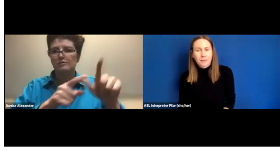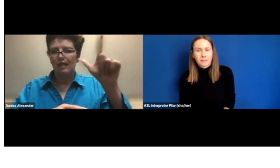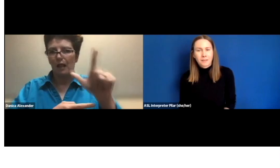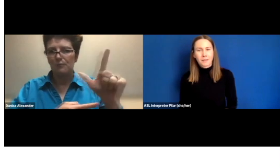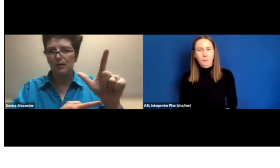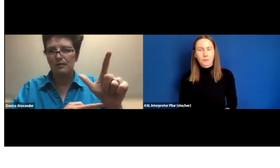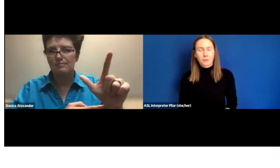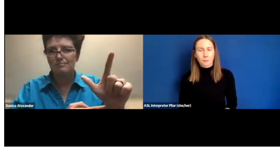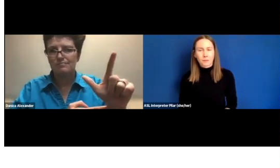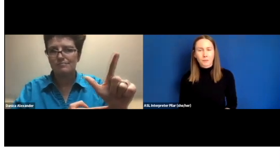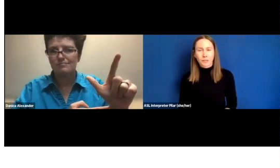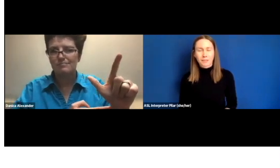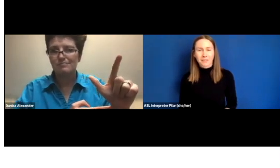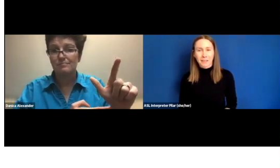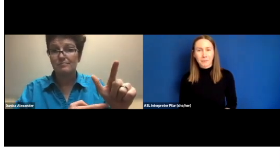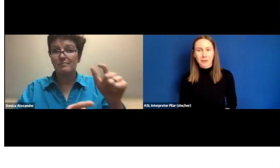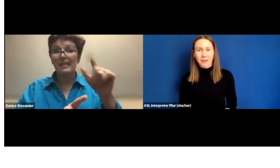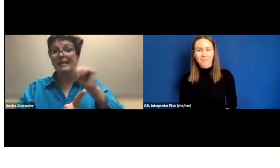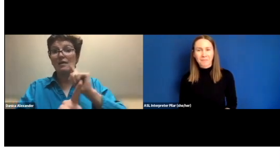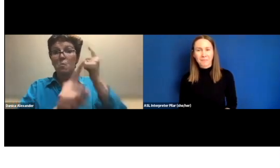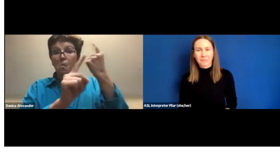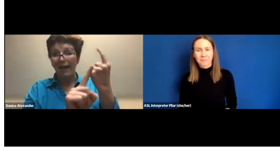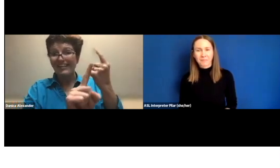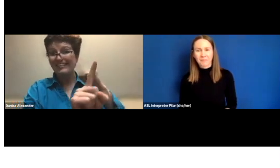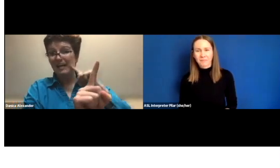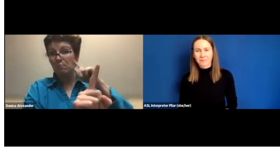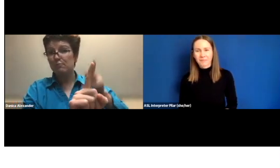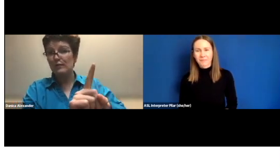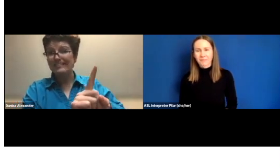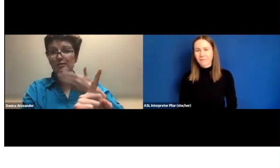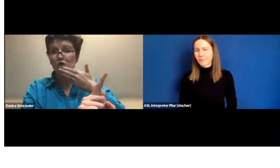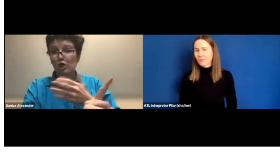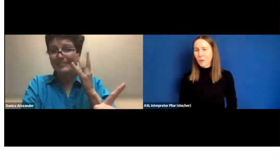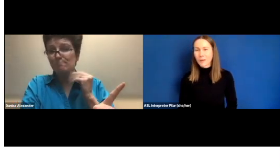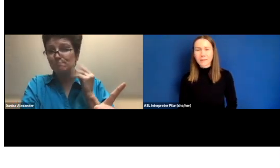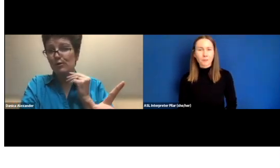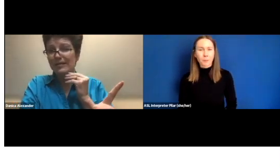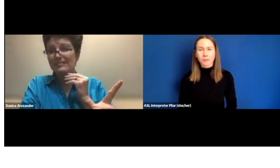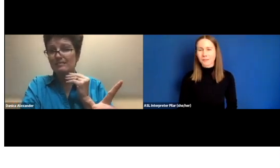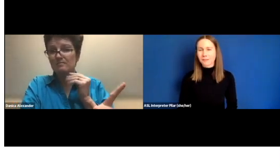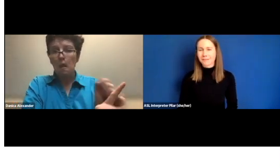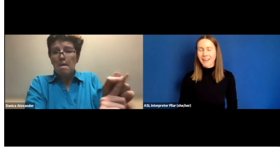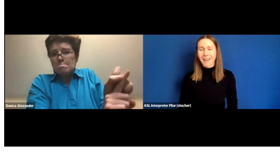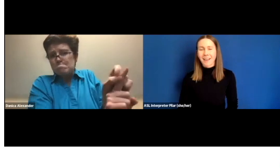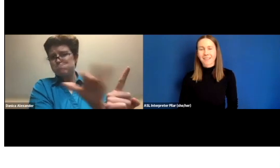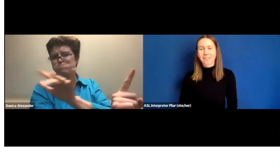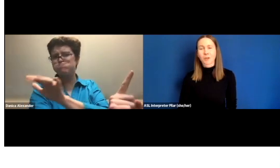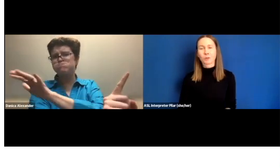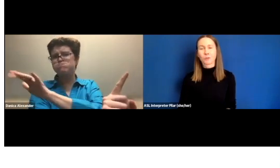So, that can be a referral for someone who is interested in buying a car.